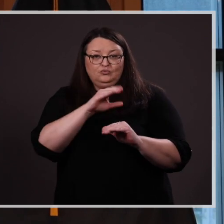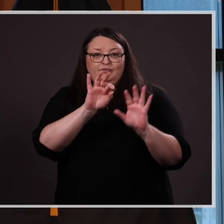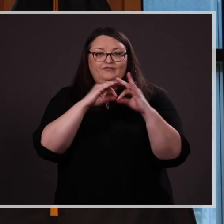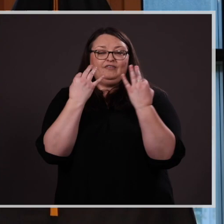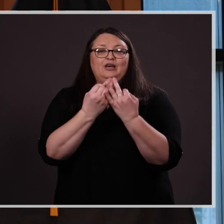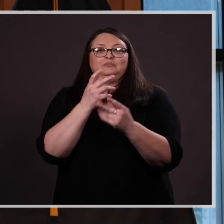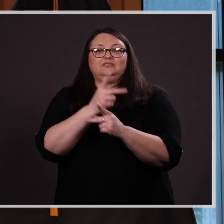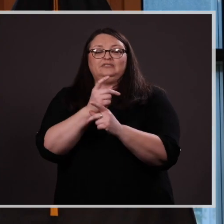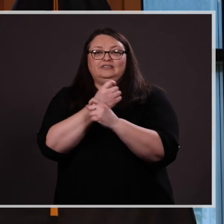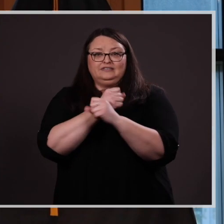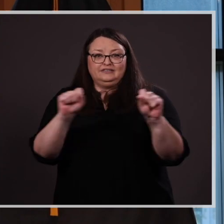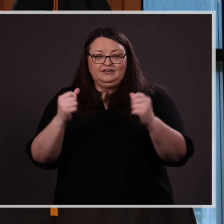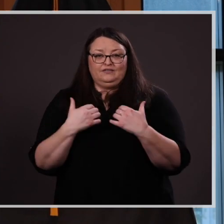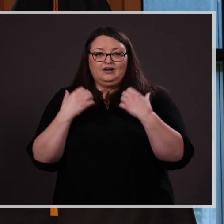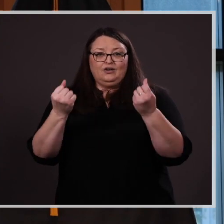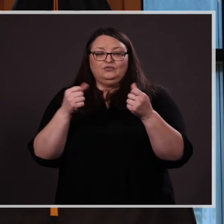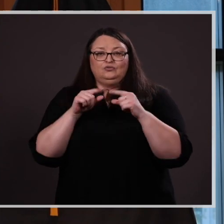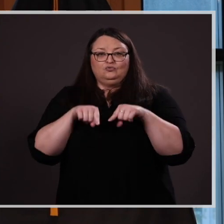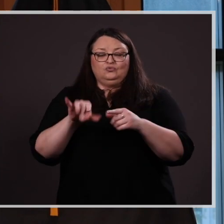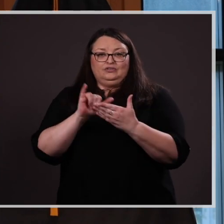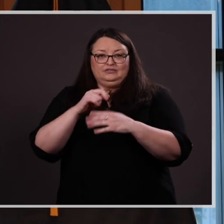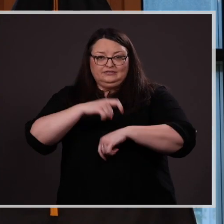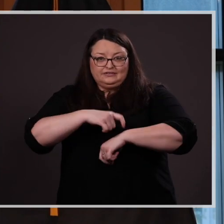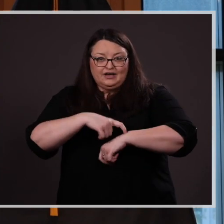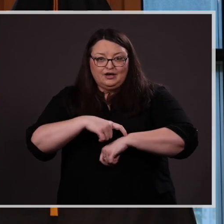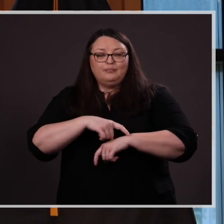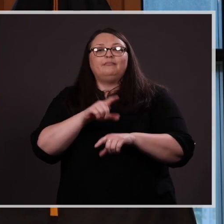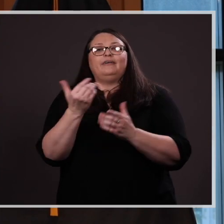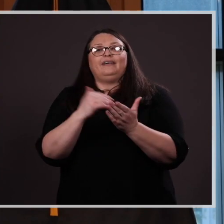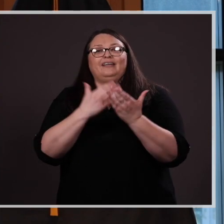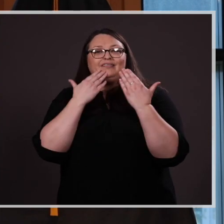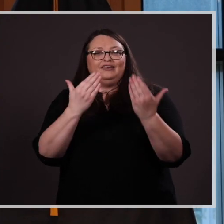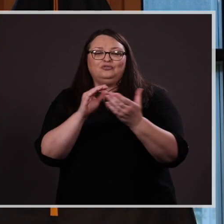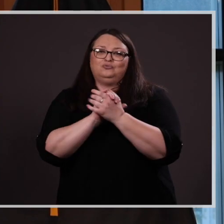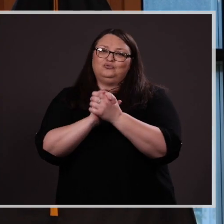stay safe and healthy during this time. Again, thank you and congratulations!